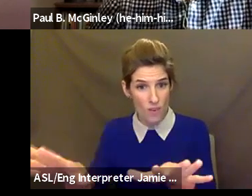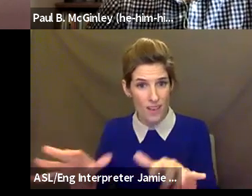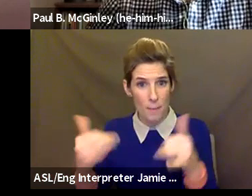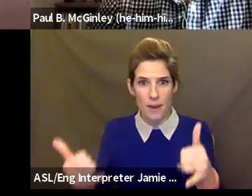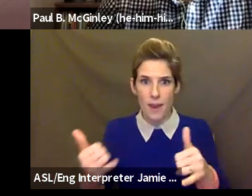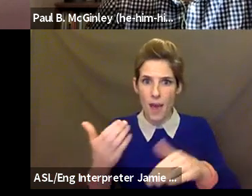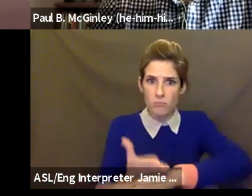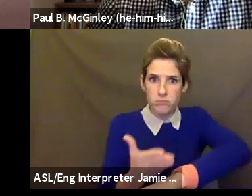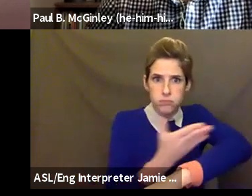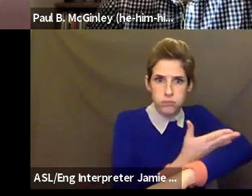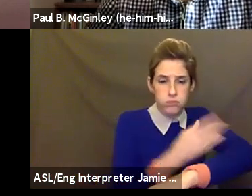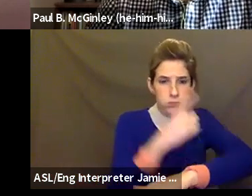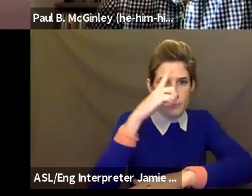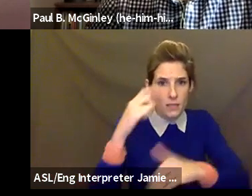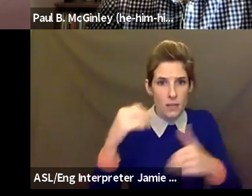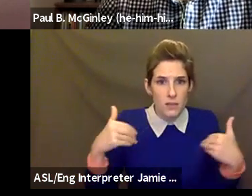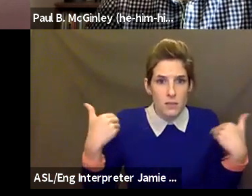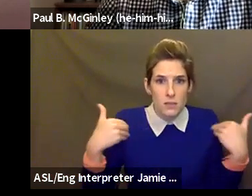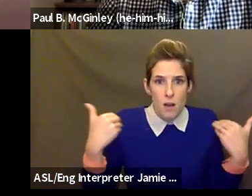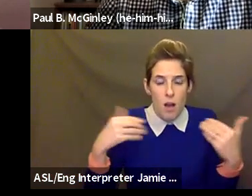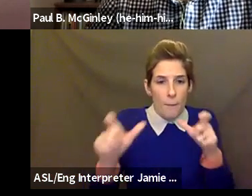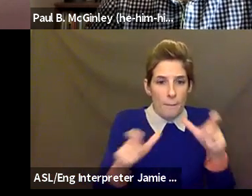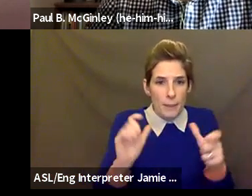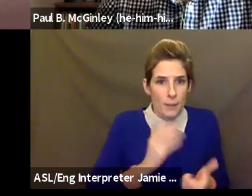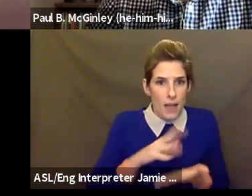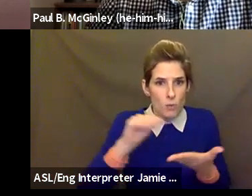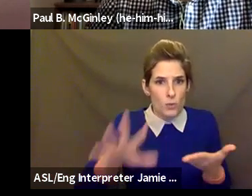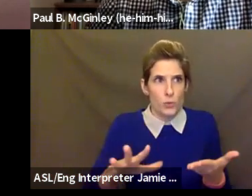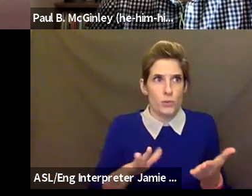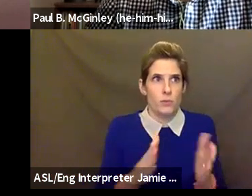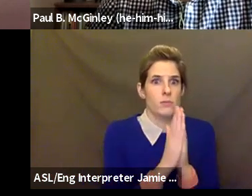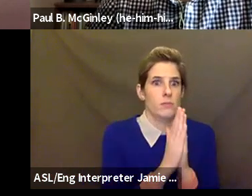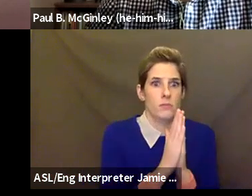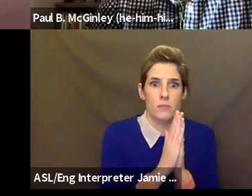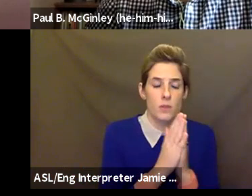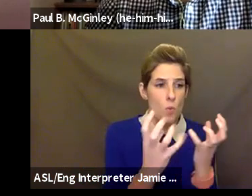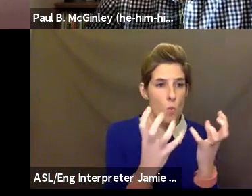asking for it. They were asking for it before. We didn't probably know that that's how they were asking for it, but